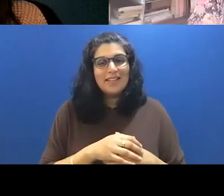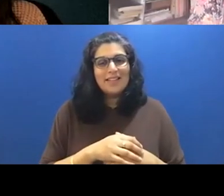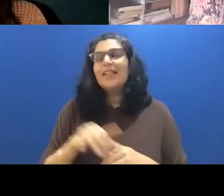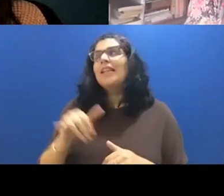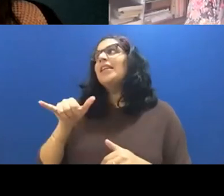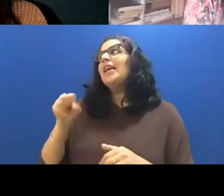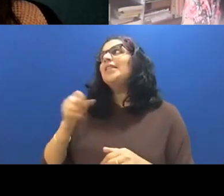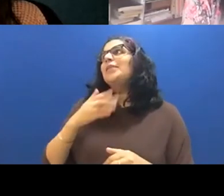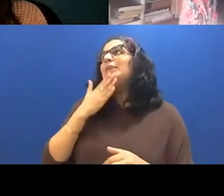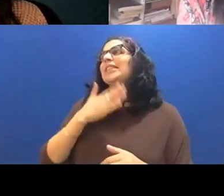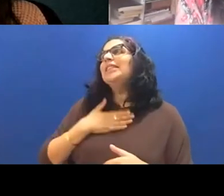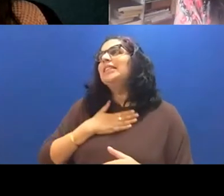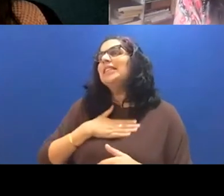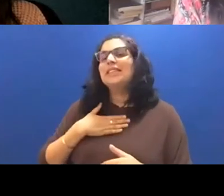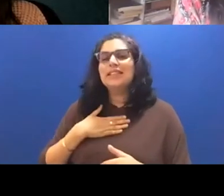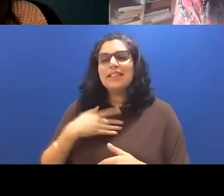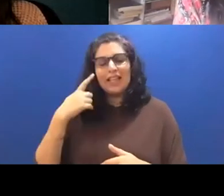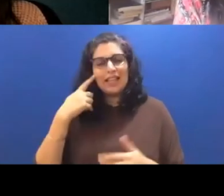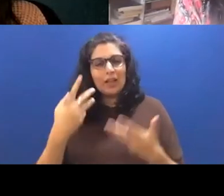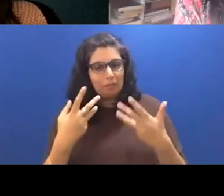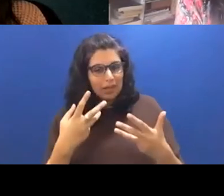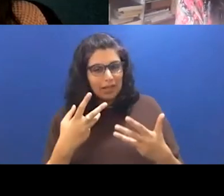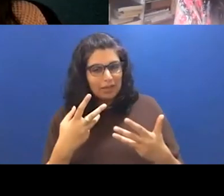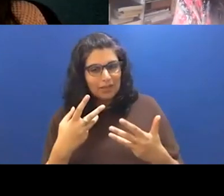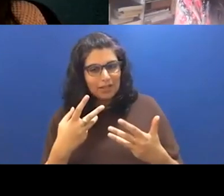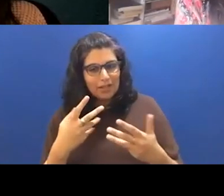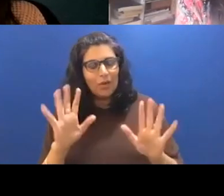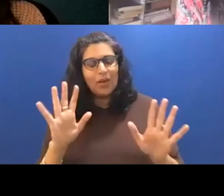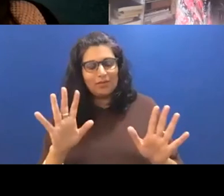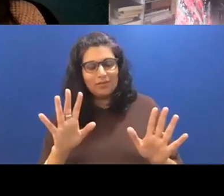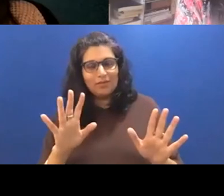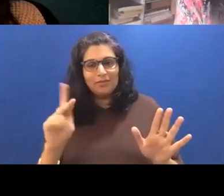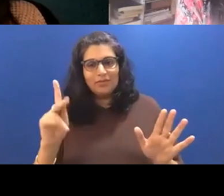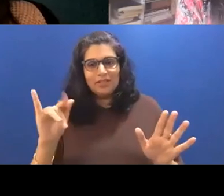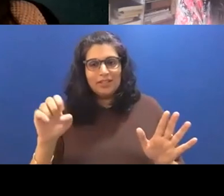Unknown Speaker I think maybe. Okay, so Kyle asked What soup